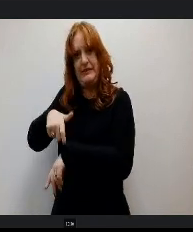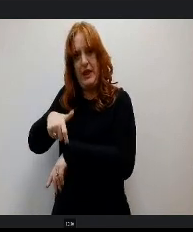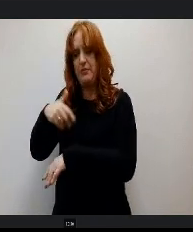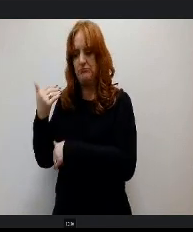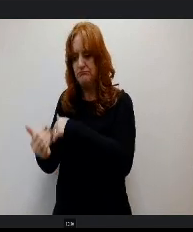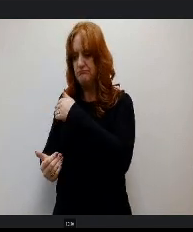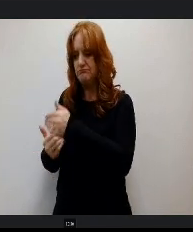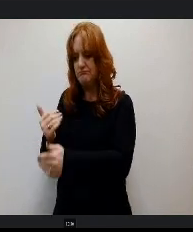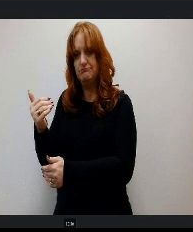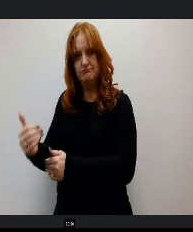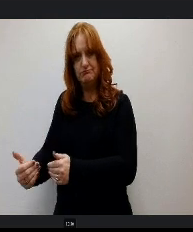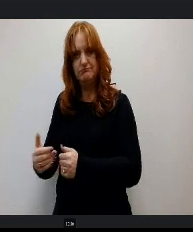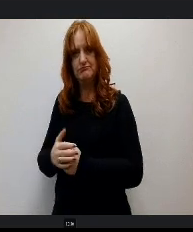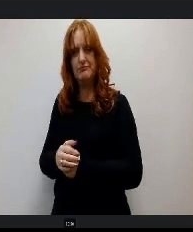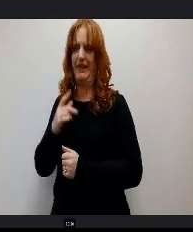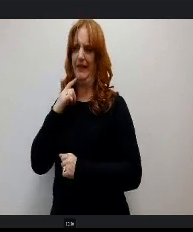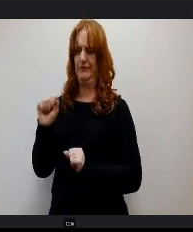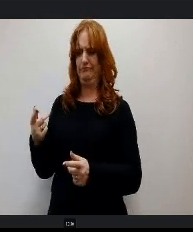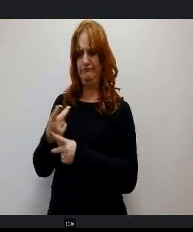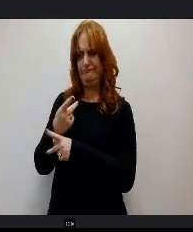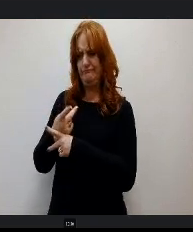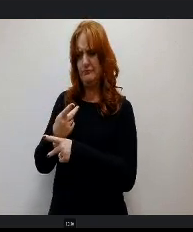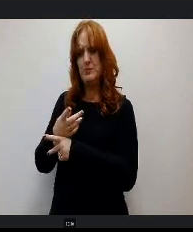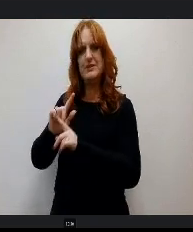I could figure out different places where I needed the